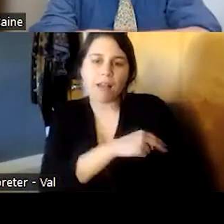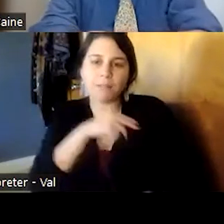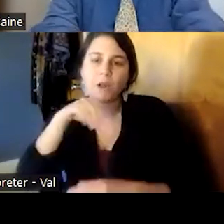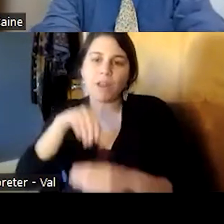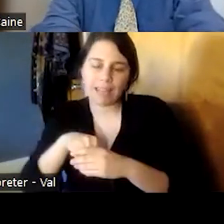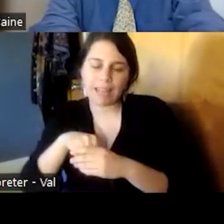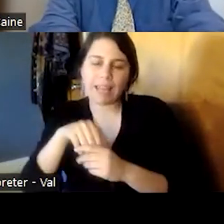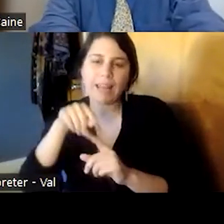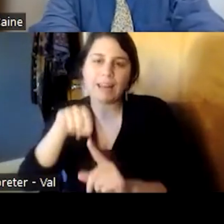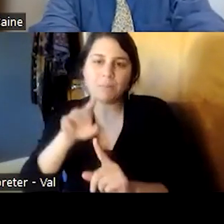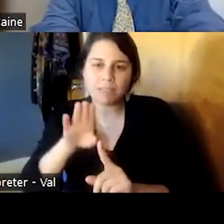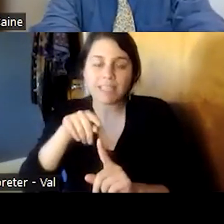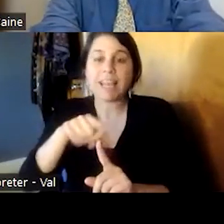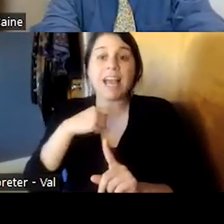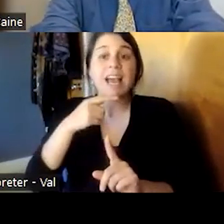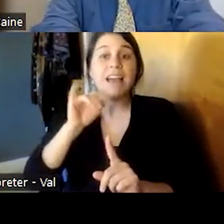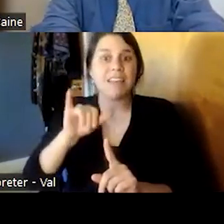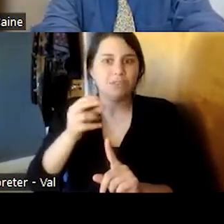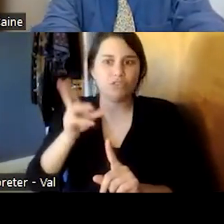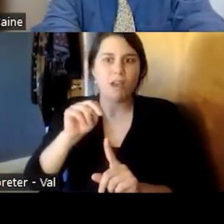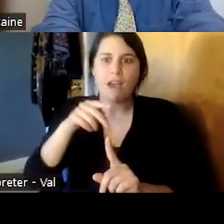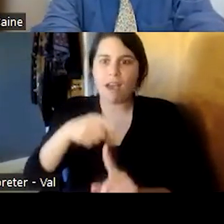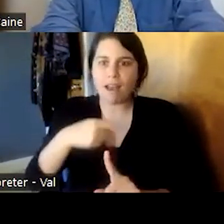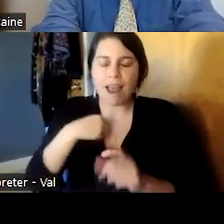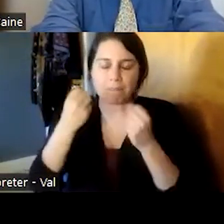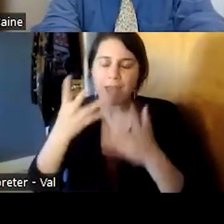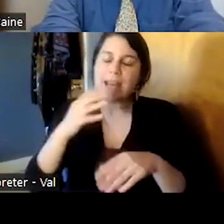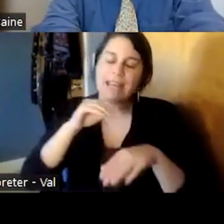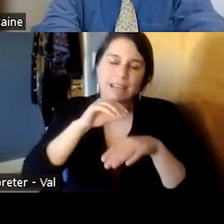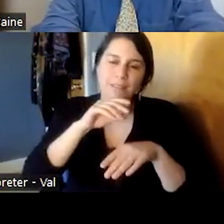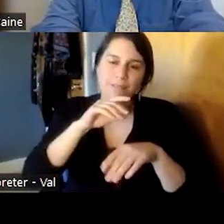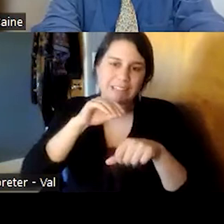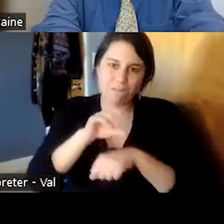there were several very important influences one was a romano's interest in what he called